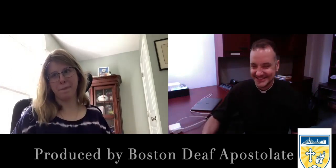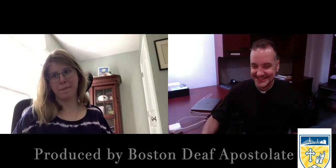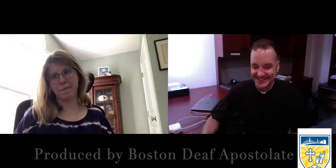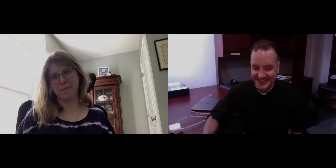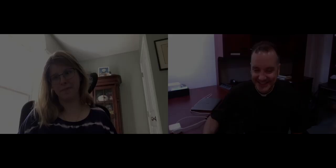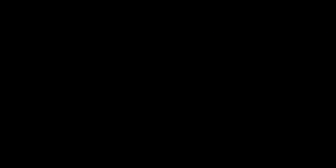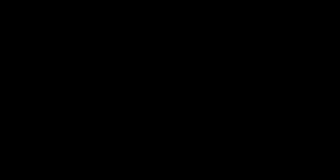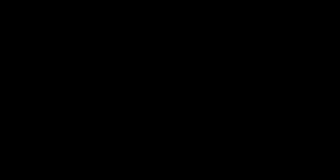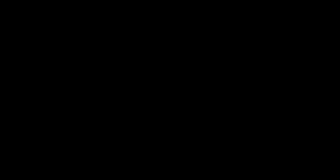Thank you so much have a wonderful day. God bless.